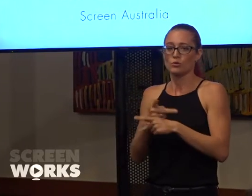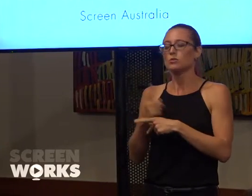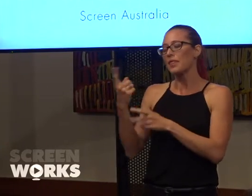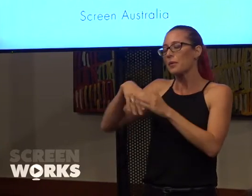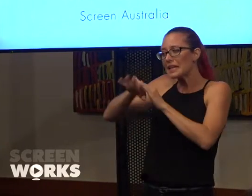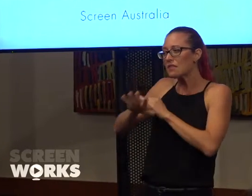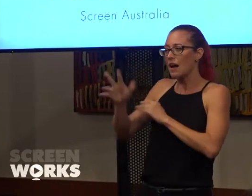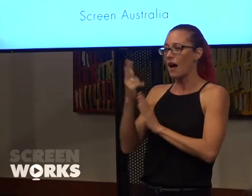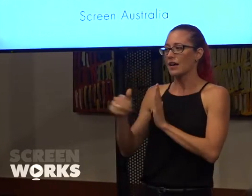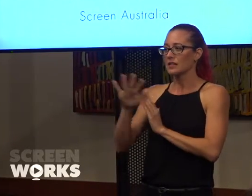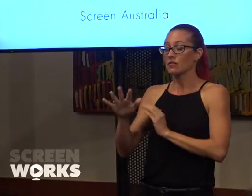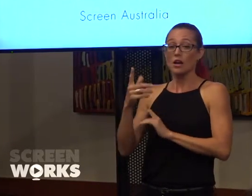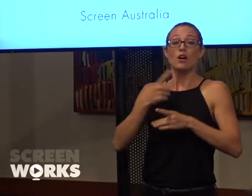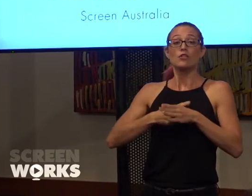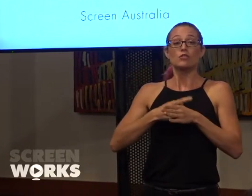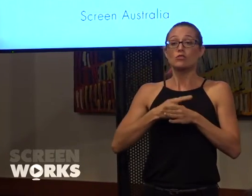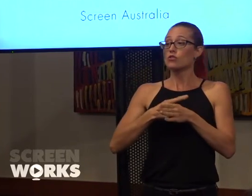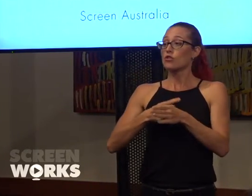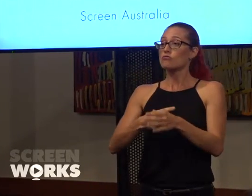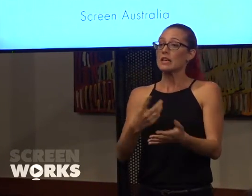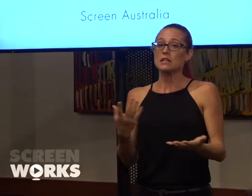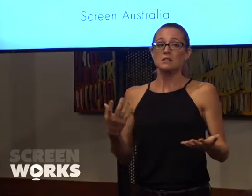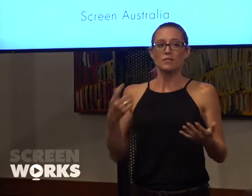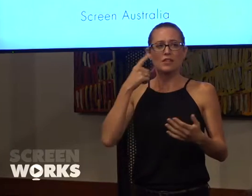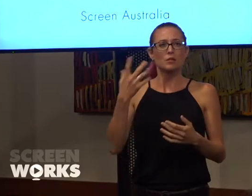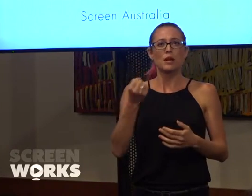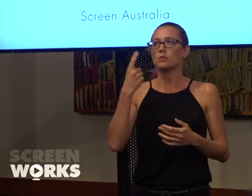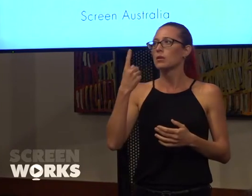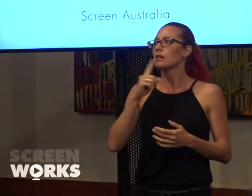Brilliant Careers, I think we had 117 applications and